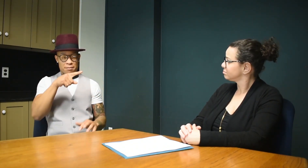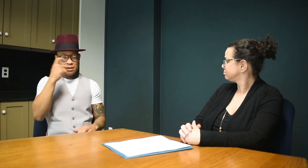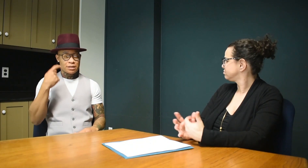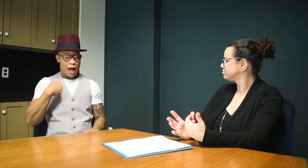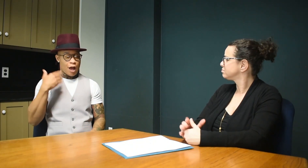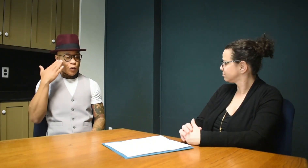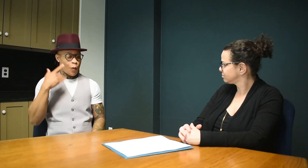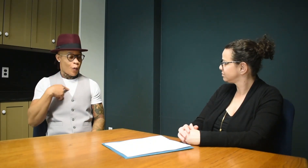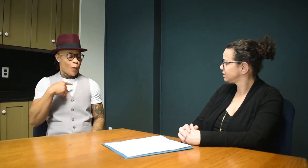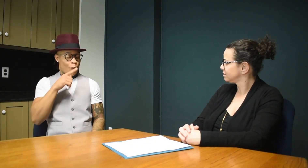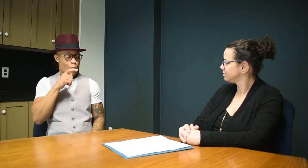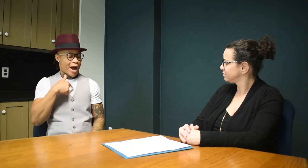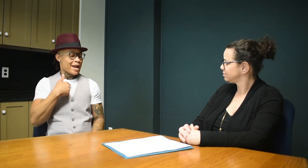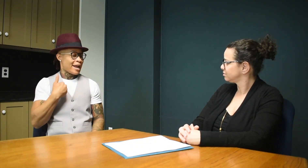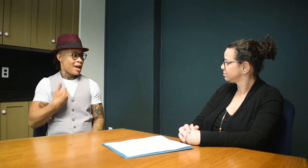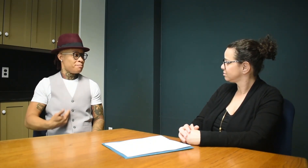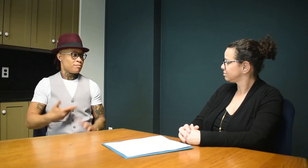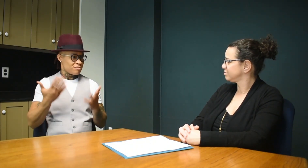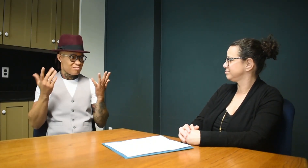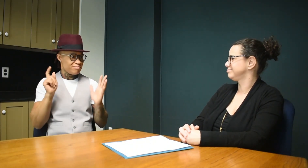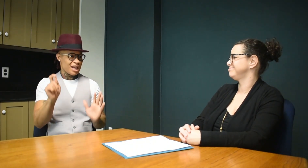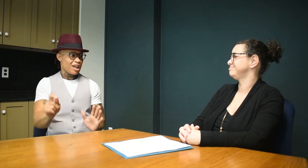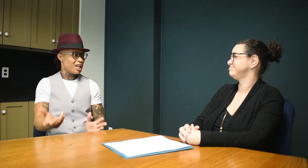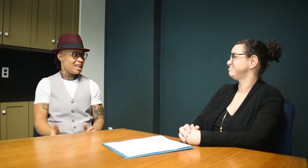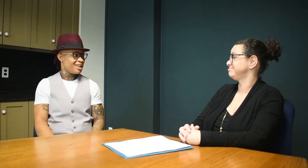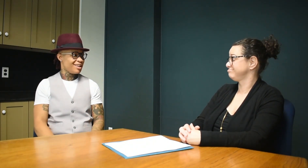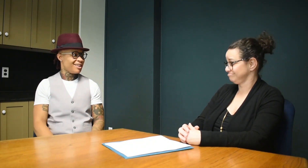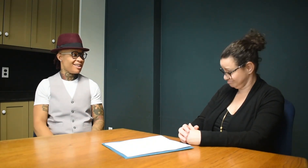Because I know who I am, period.